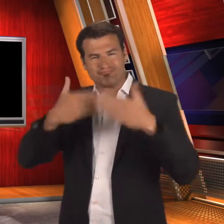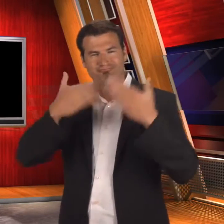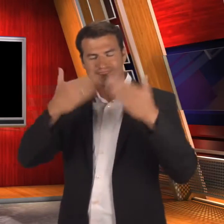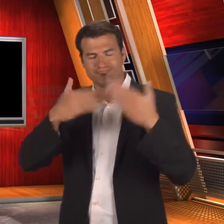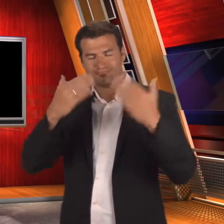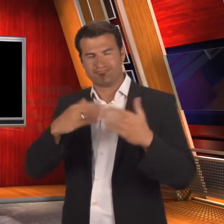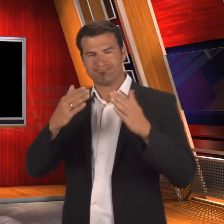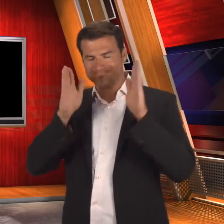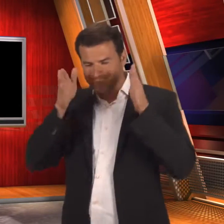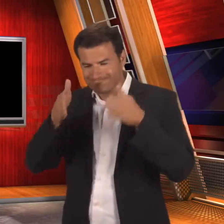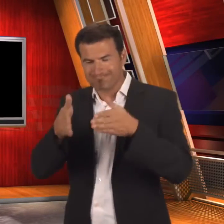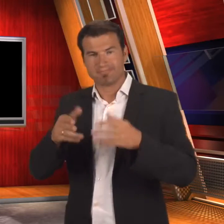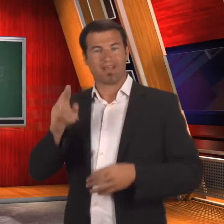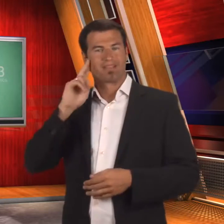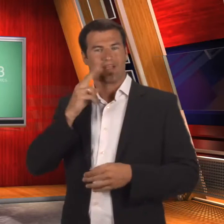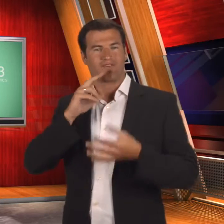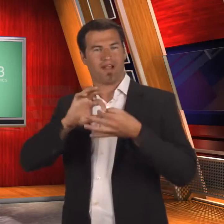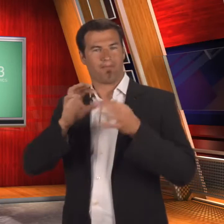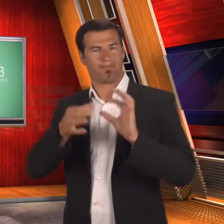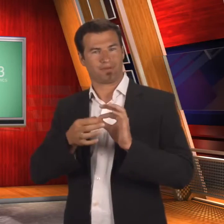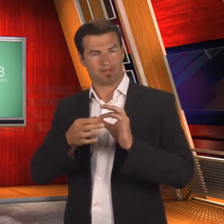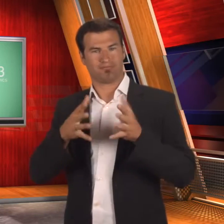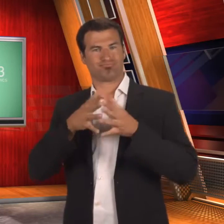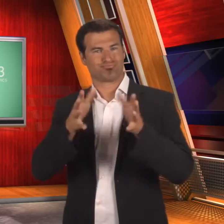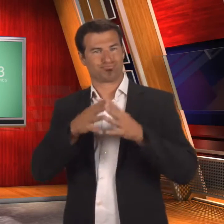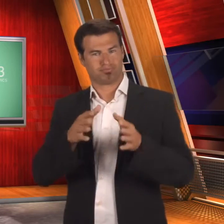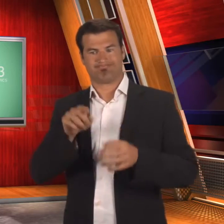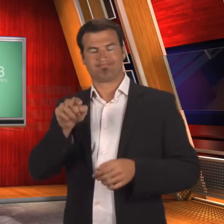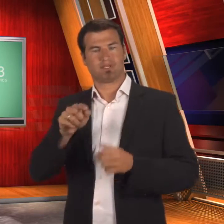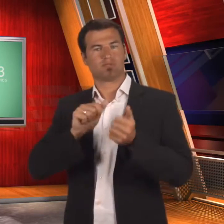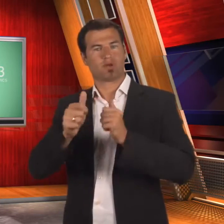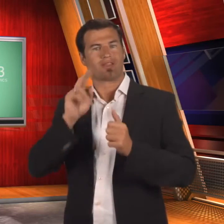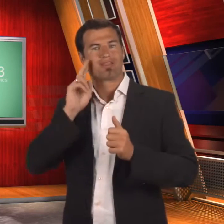After busy daily production of special Deaflympics reports